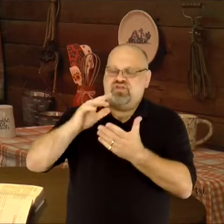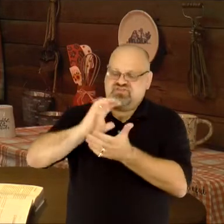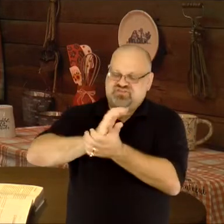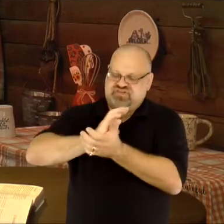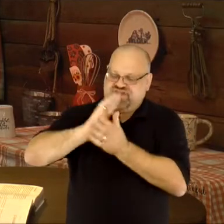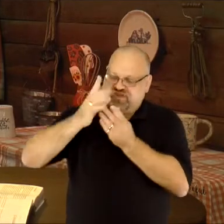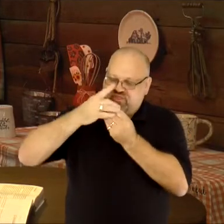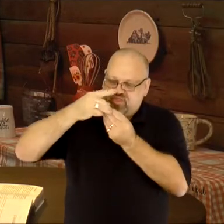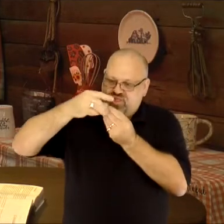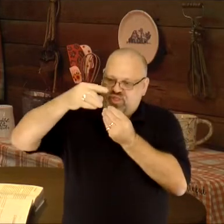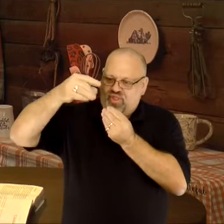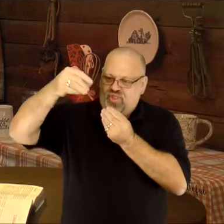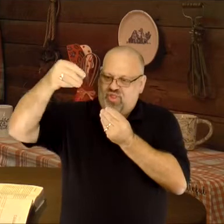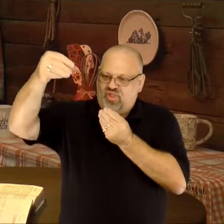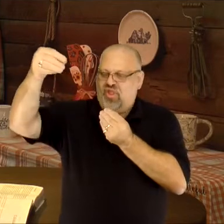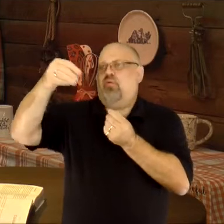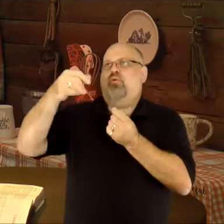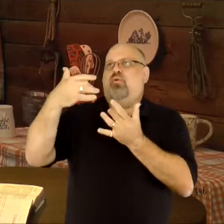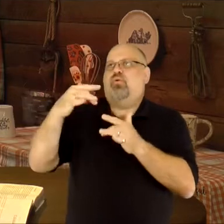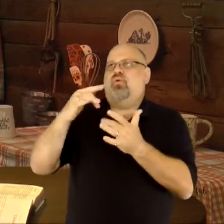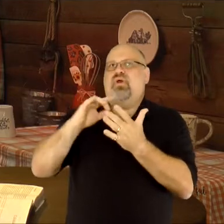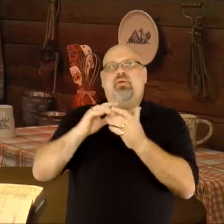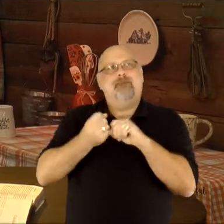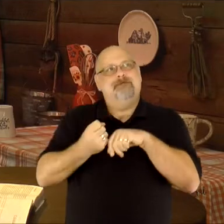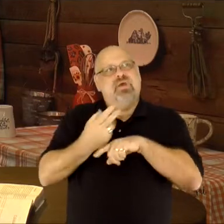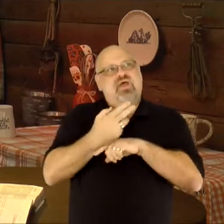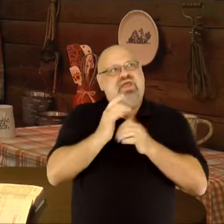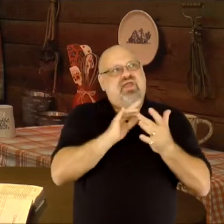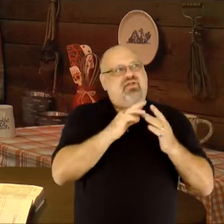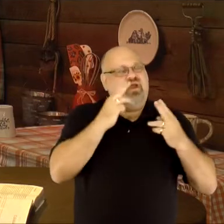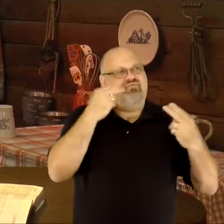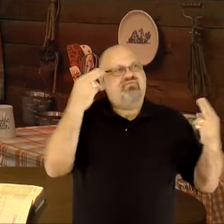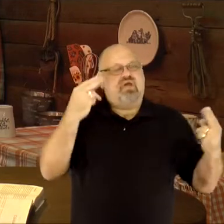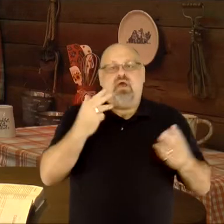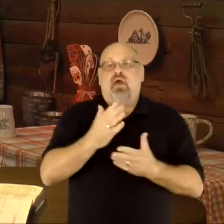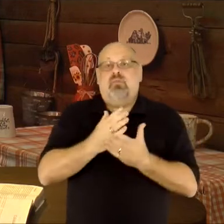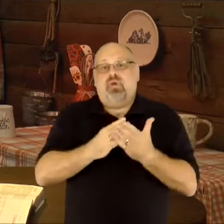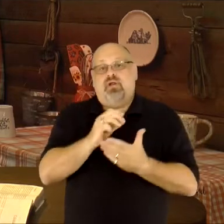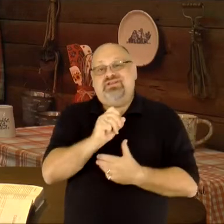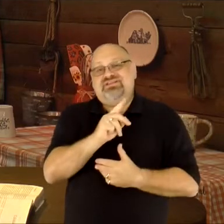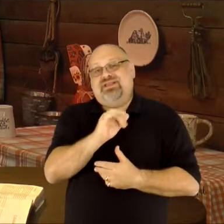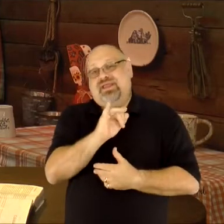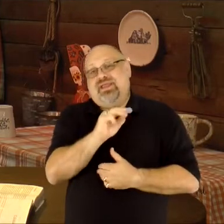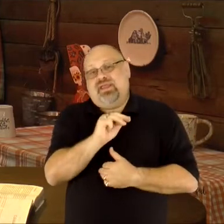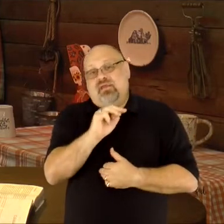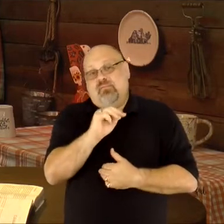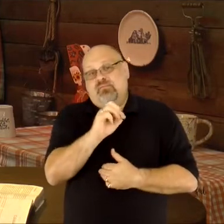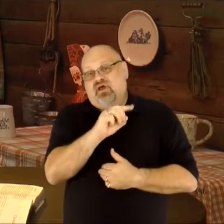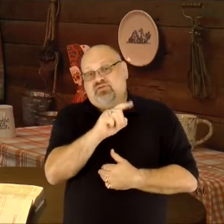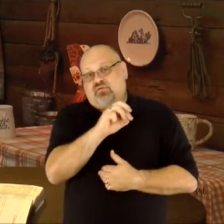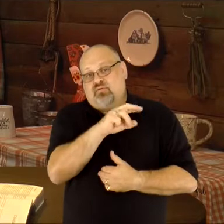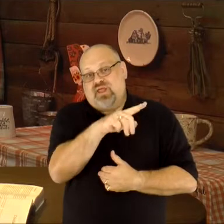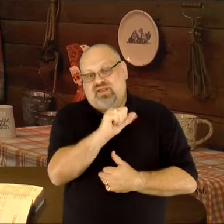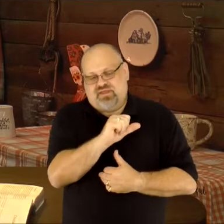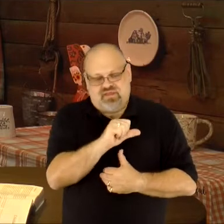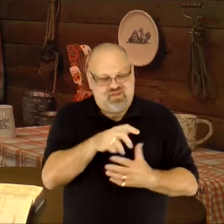stretchy cheese pool that will catapult you to internet fame, part-skim mozzarella–whether